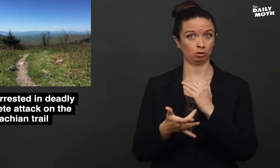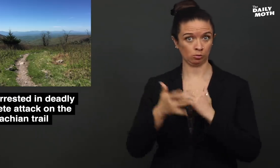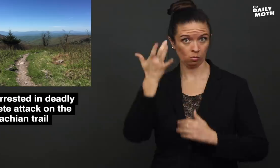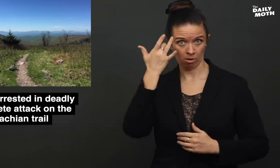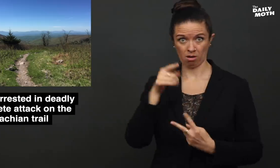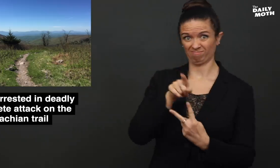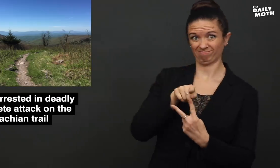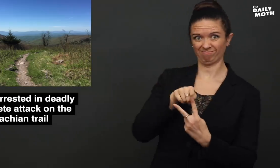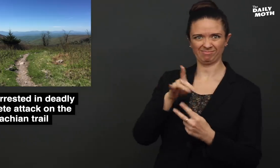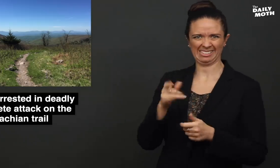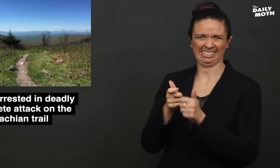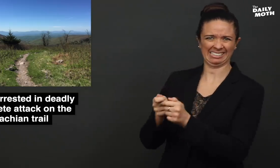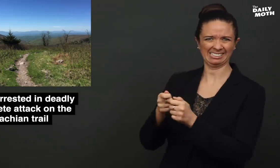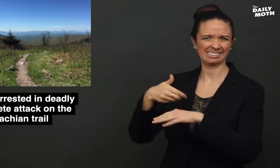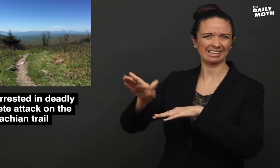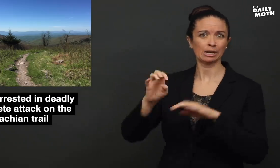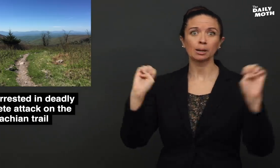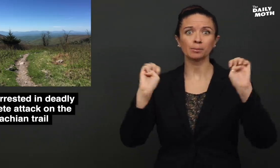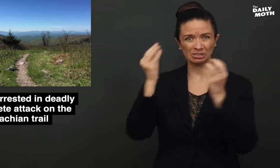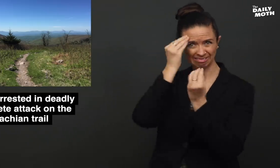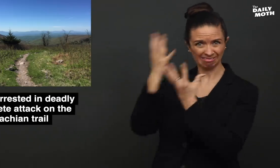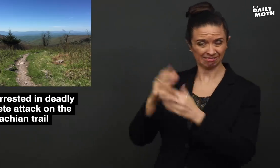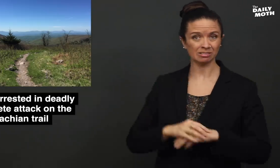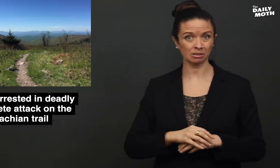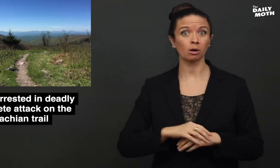technology because he sent an emergency notification.